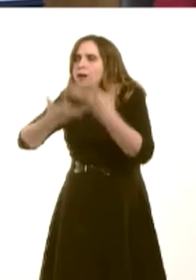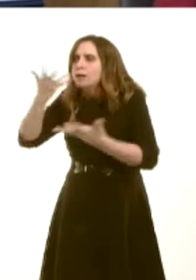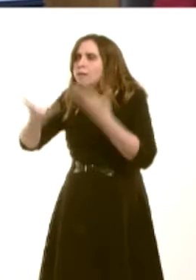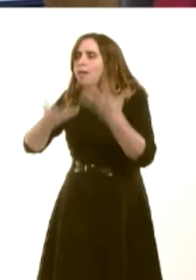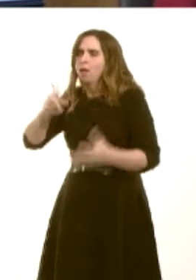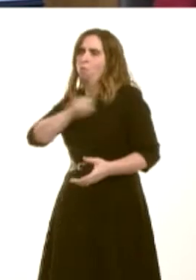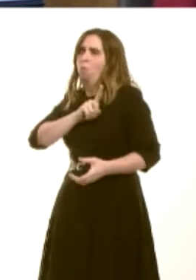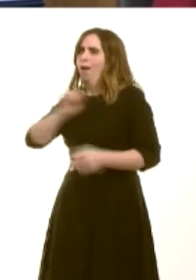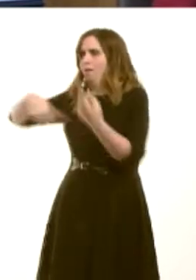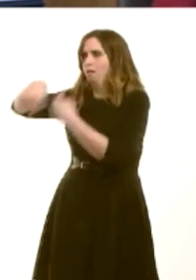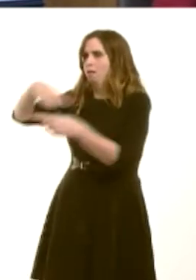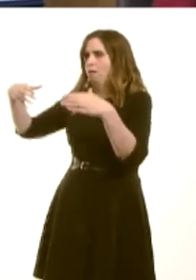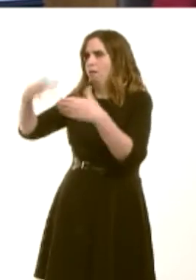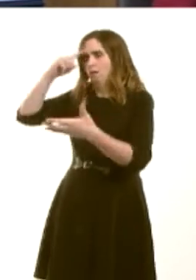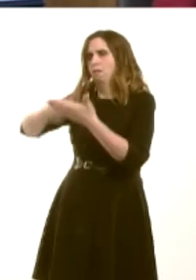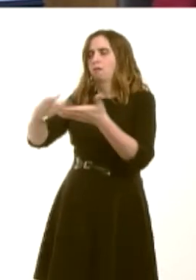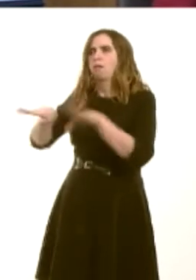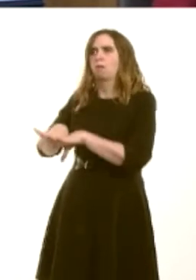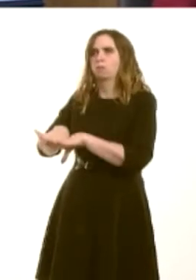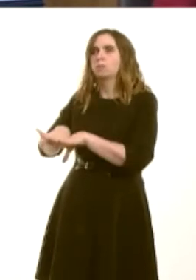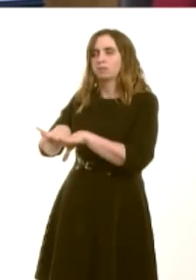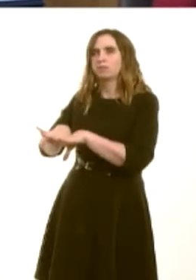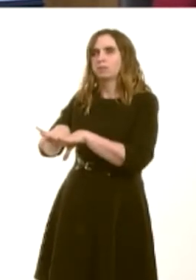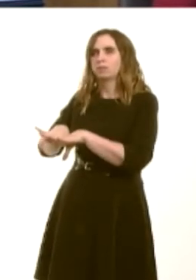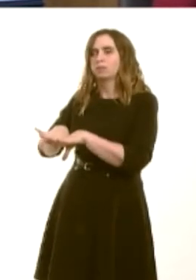for their decisions. I very much hope, of course, that there will be agreement, and